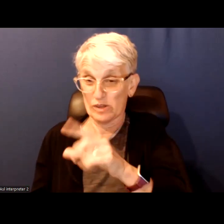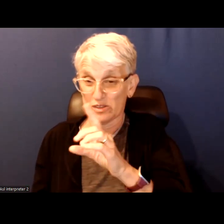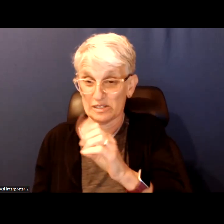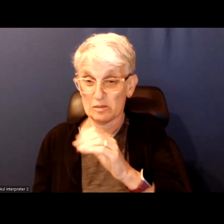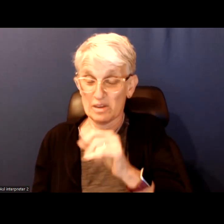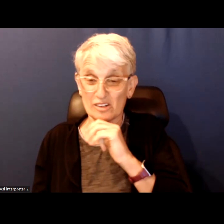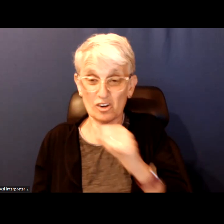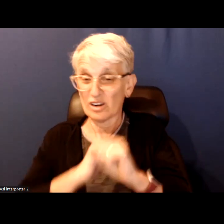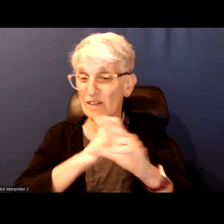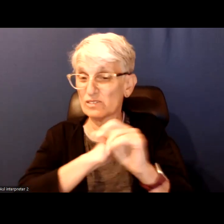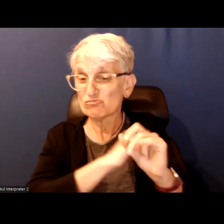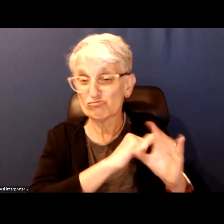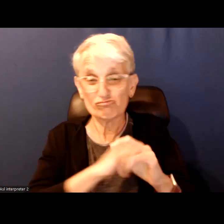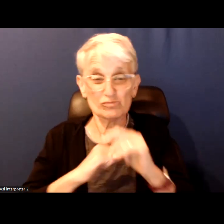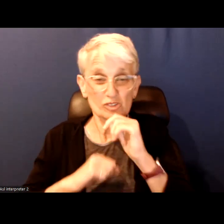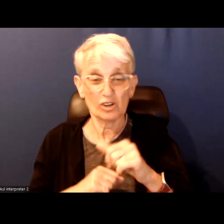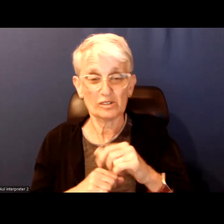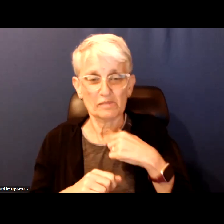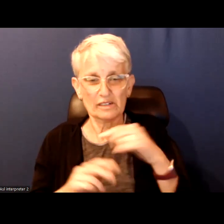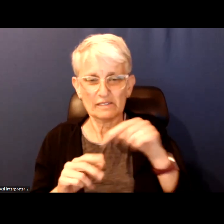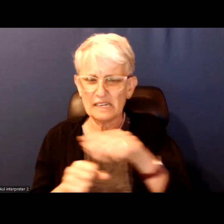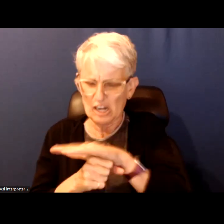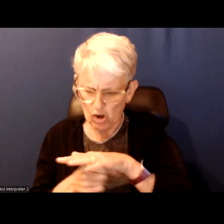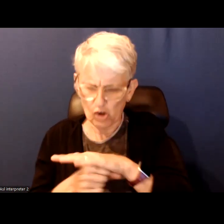these kinds of conversations about very local issues are happening.